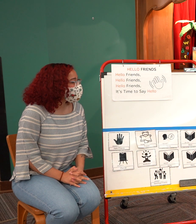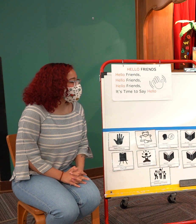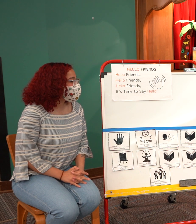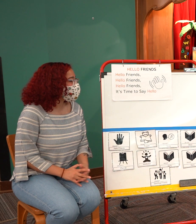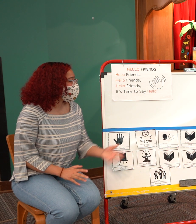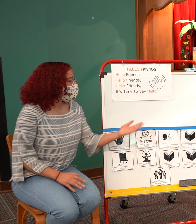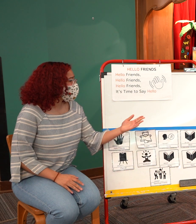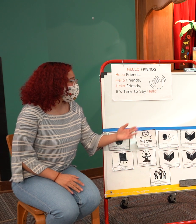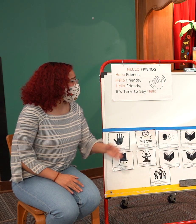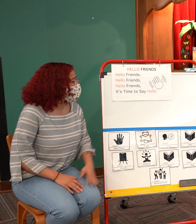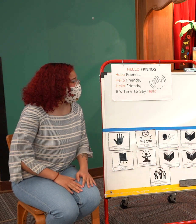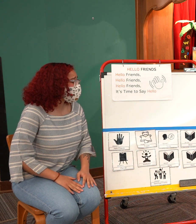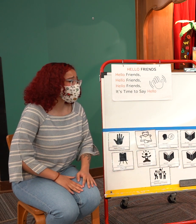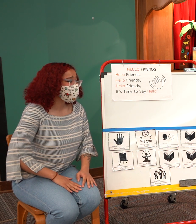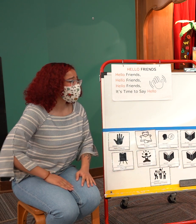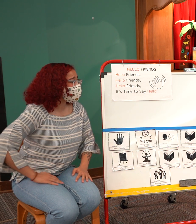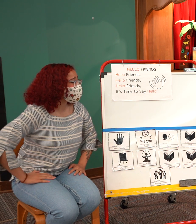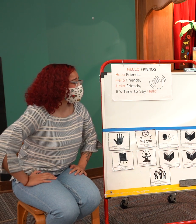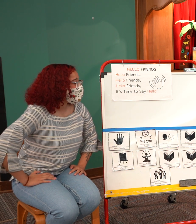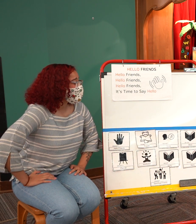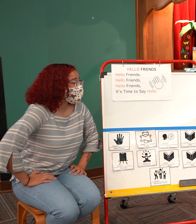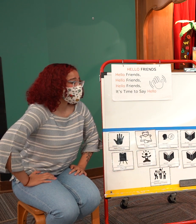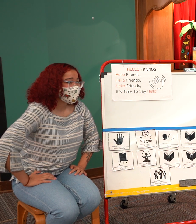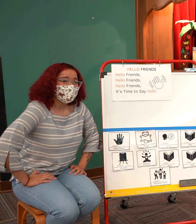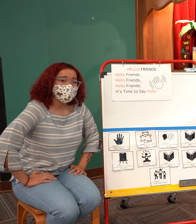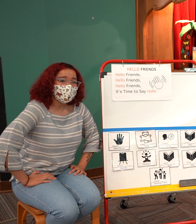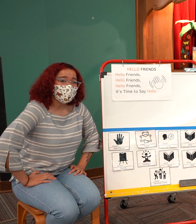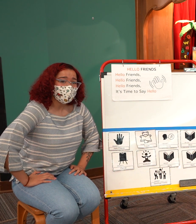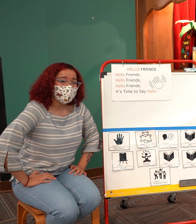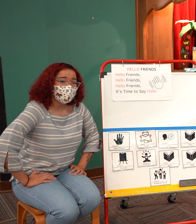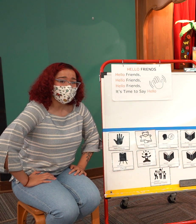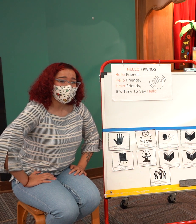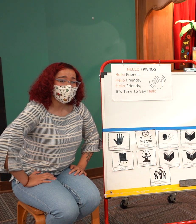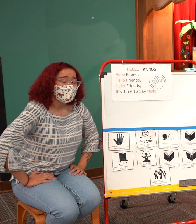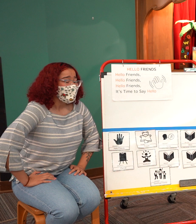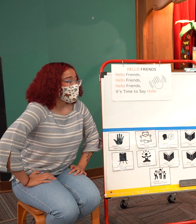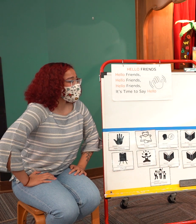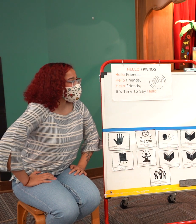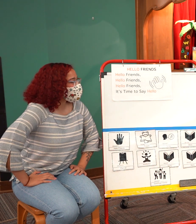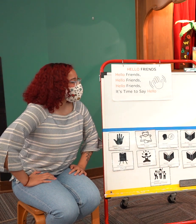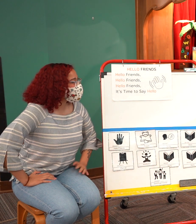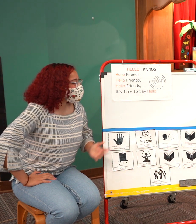All right, well that's fantastic that we've got such a special visitor.